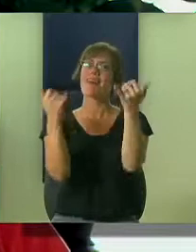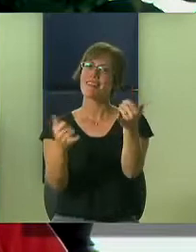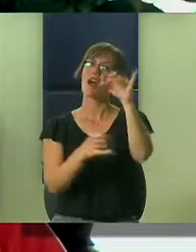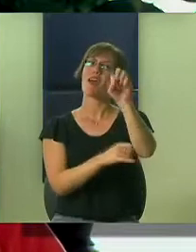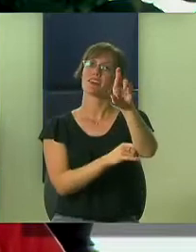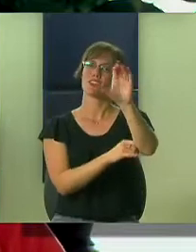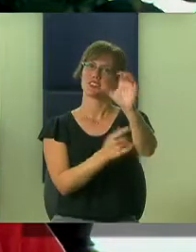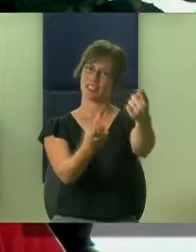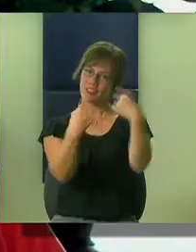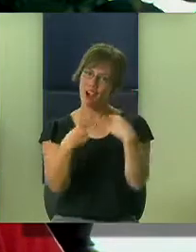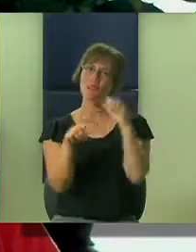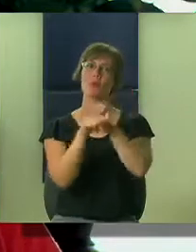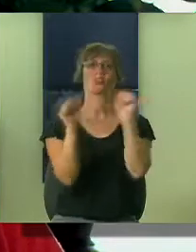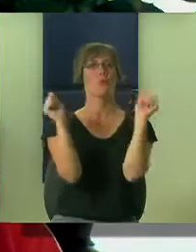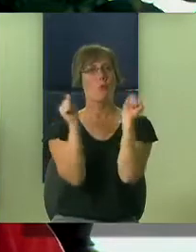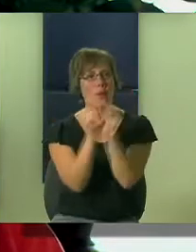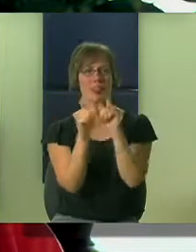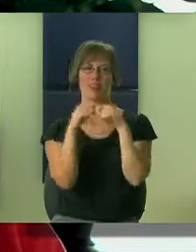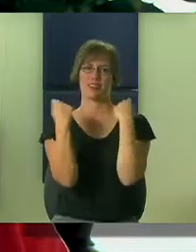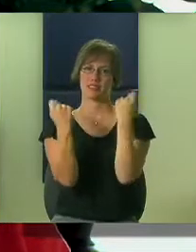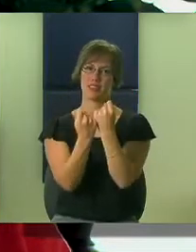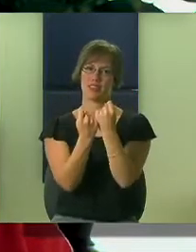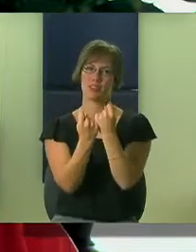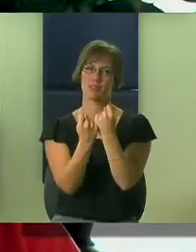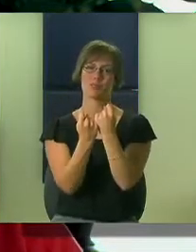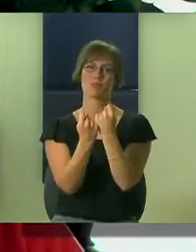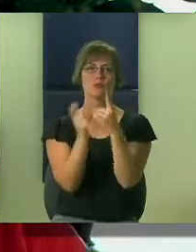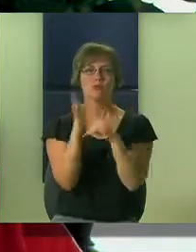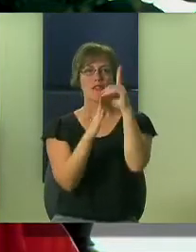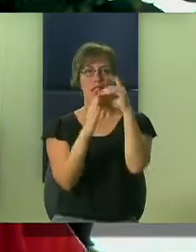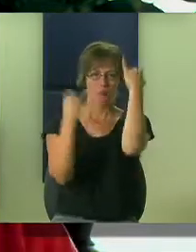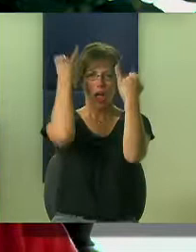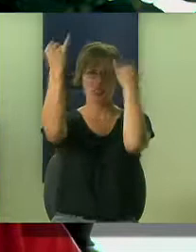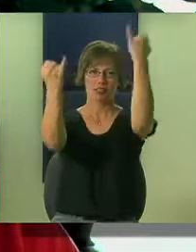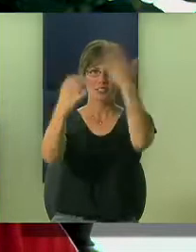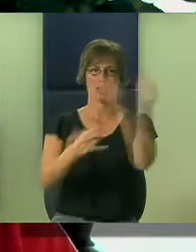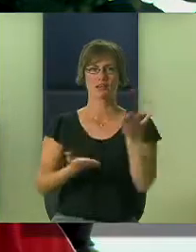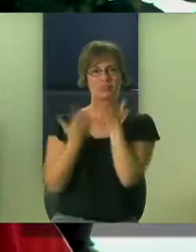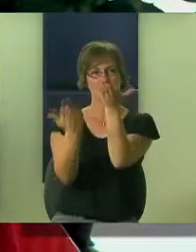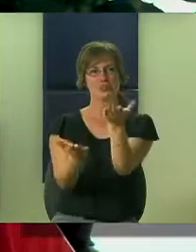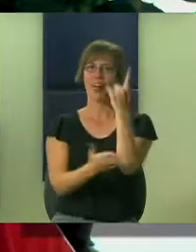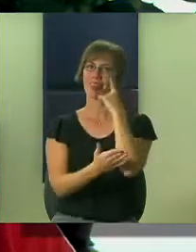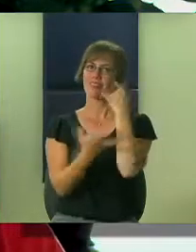suggestions. It's when ISRC comes out now, they're working WITH the team to come up with